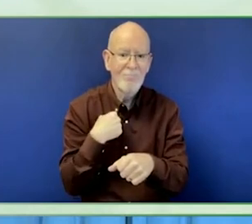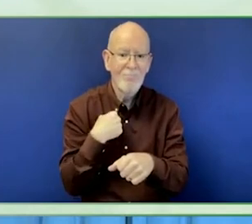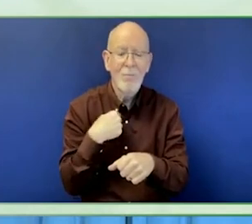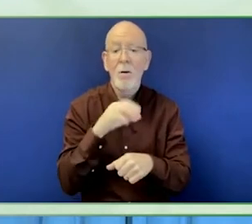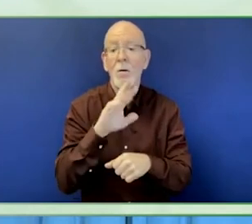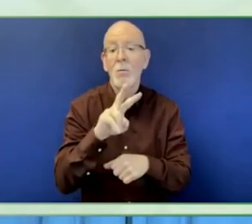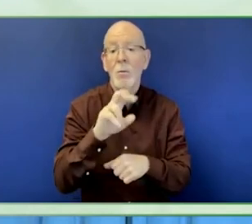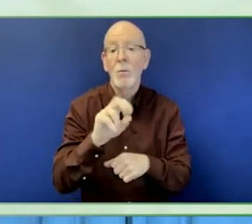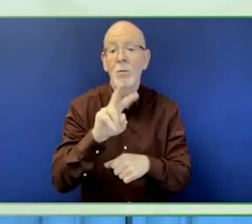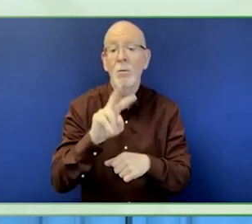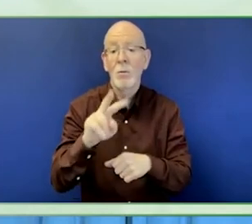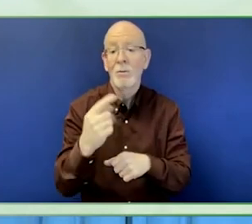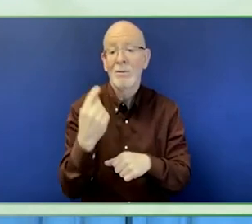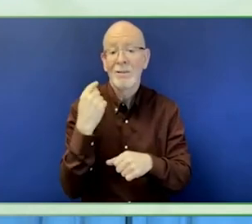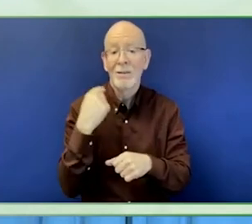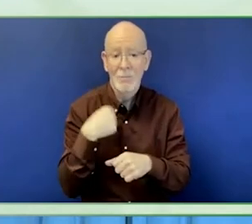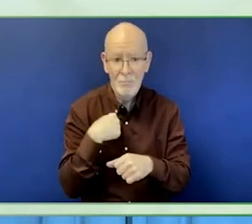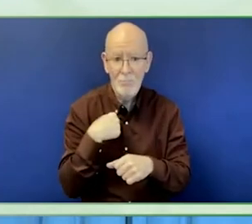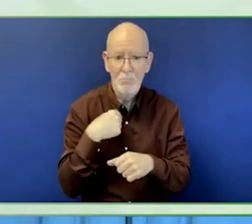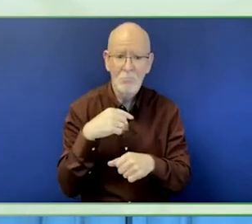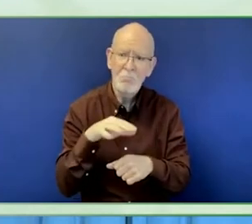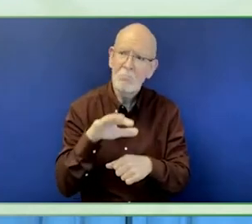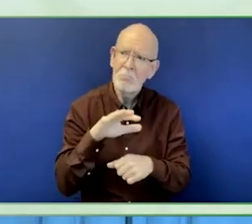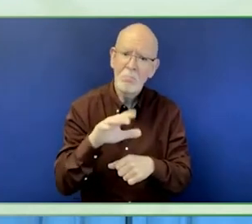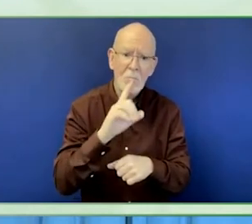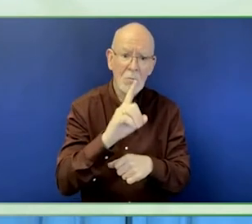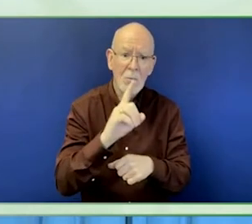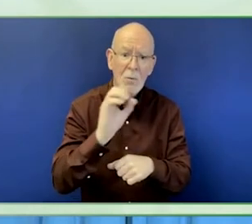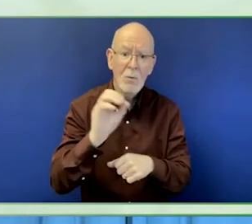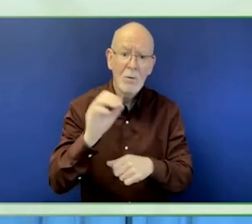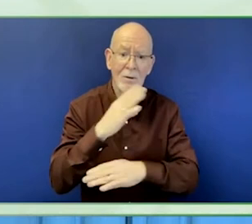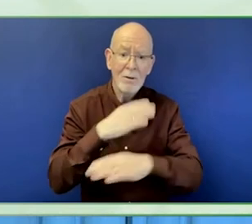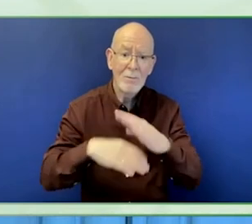in Internet policies and standards, for the public interest.